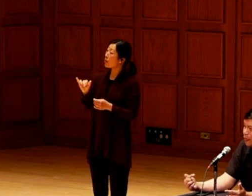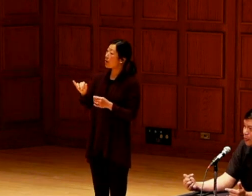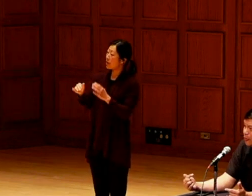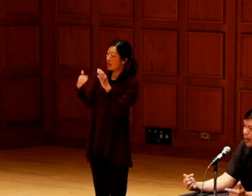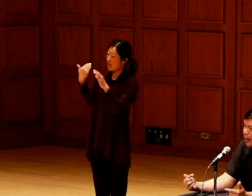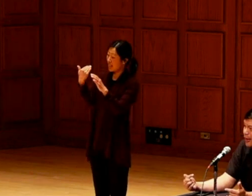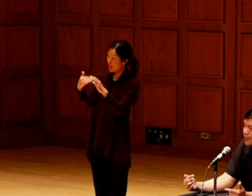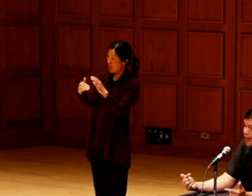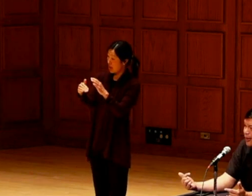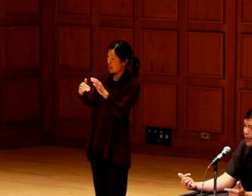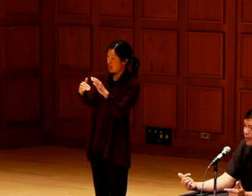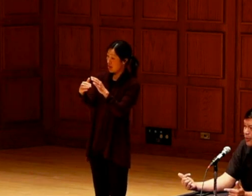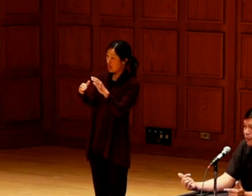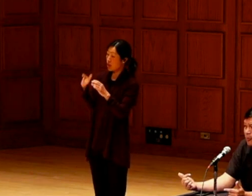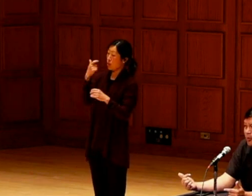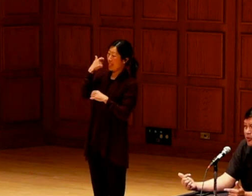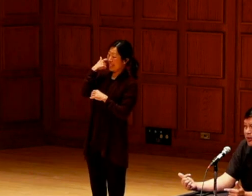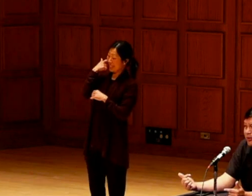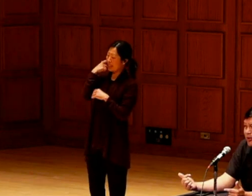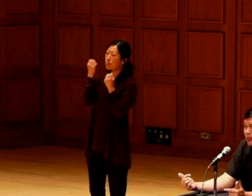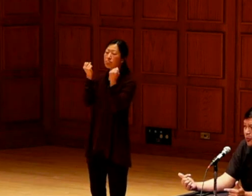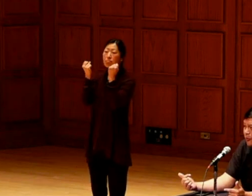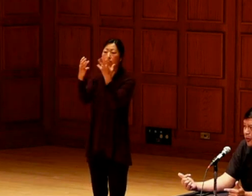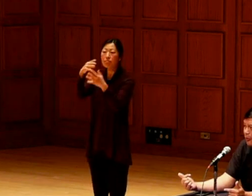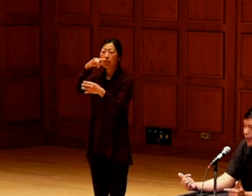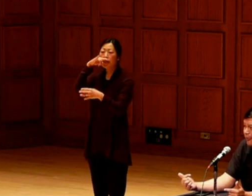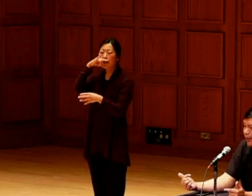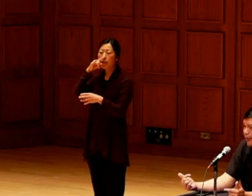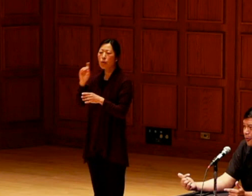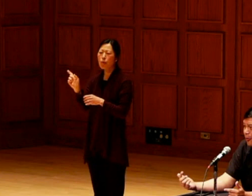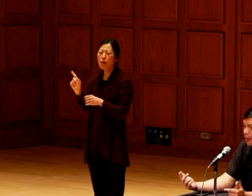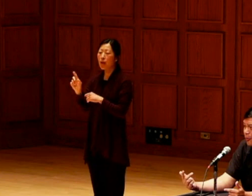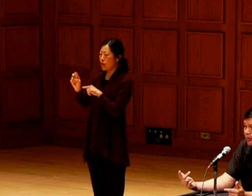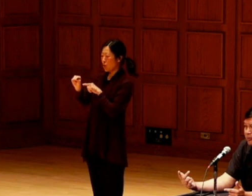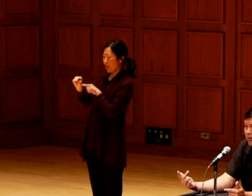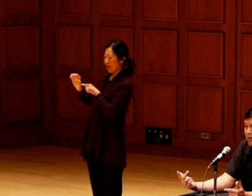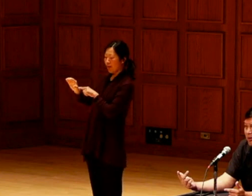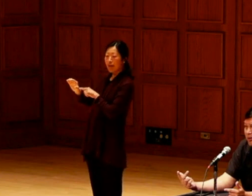I get e-mails from -- I just got e-mails from a bunch of kids in